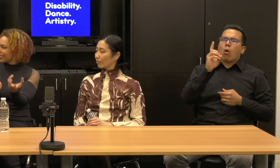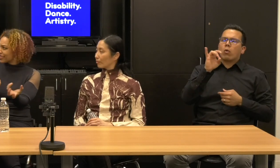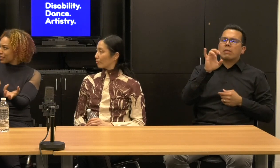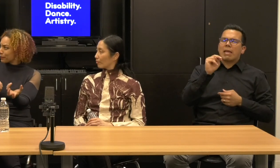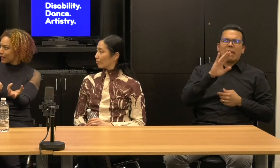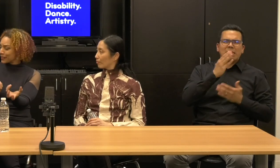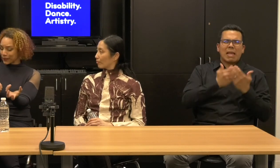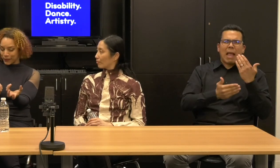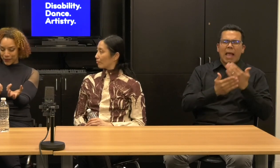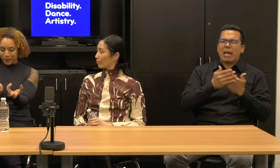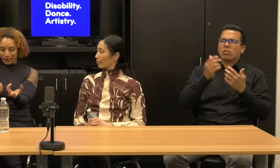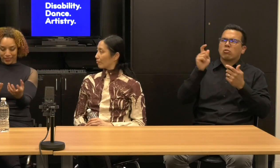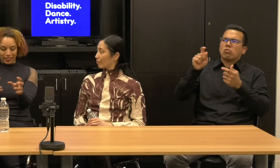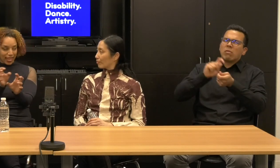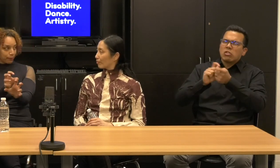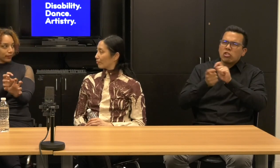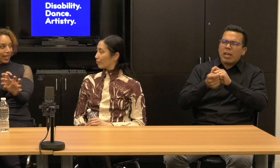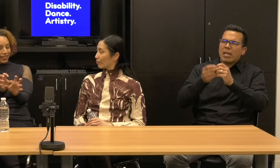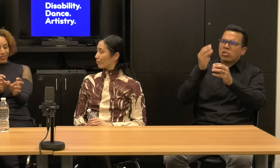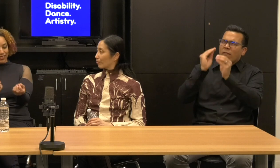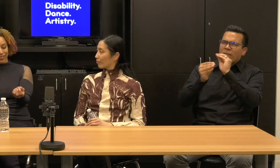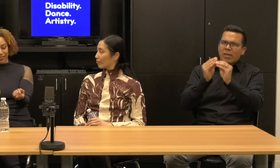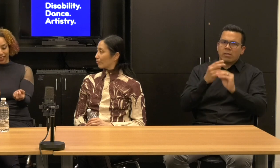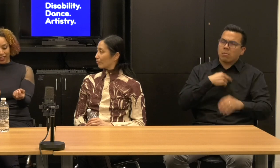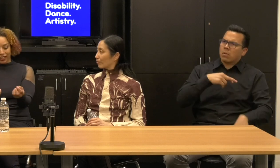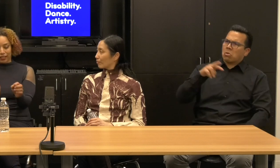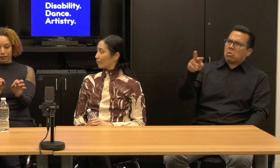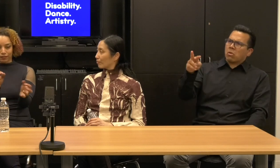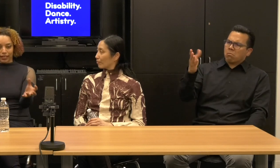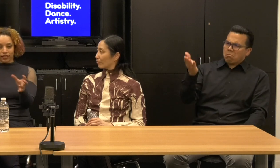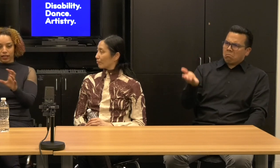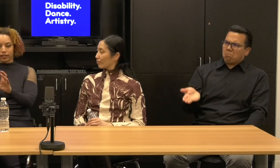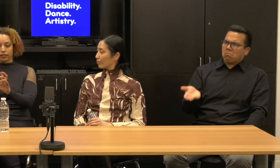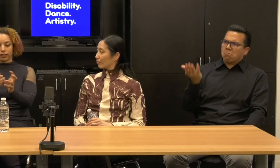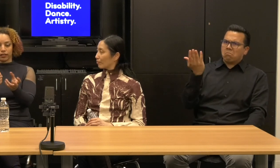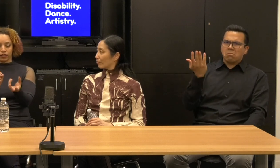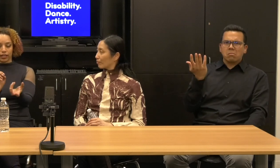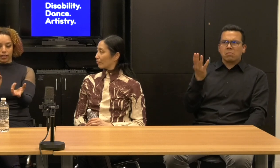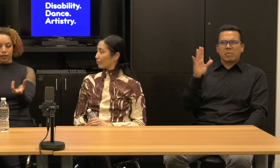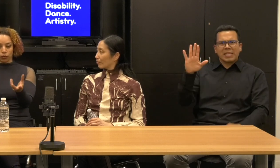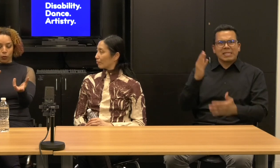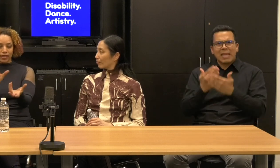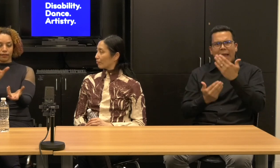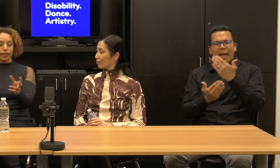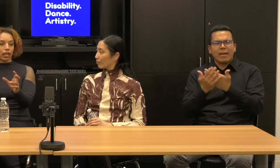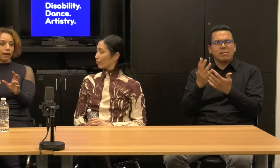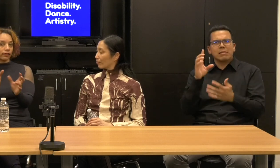And I looked at them and I saw disabled hands and recognize the, the ways of thinking about